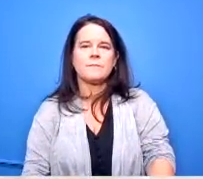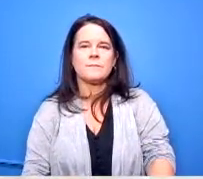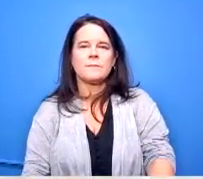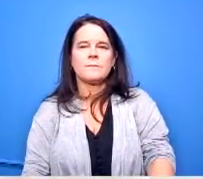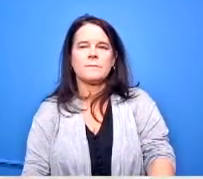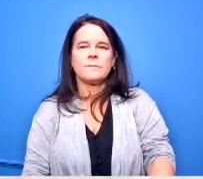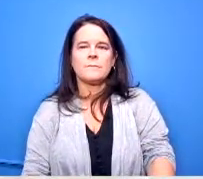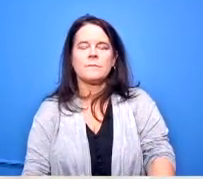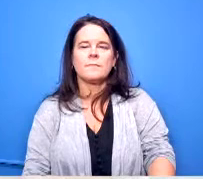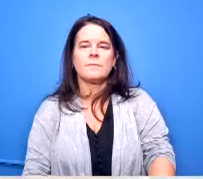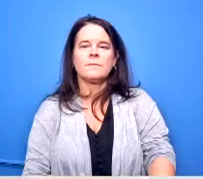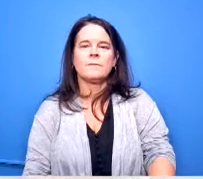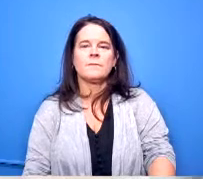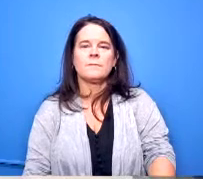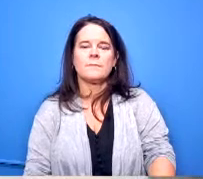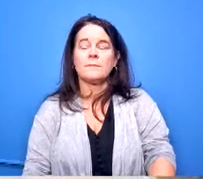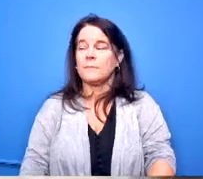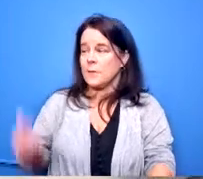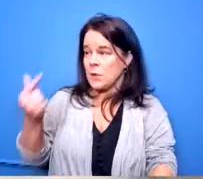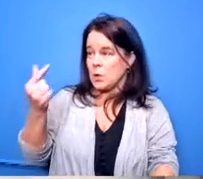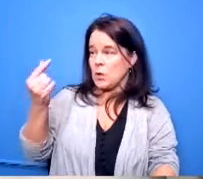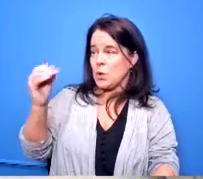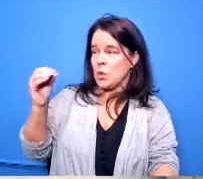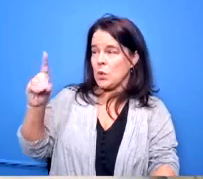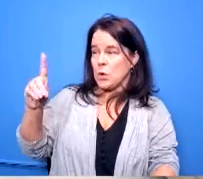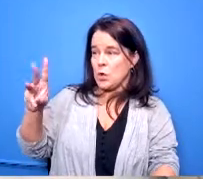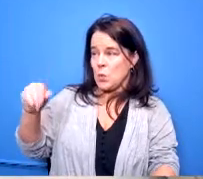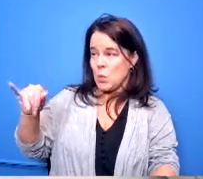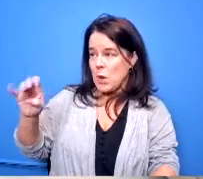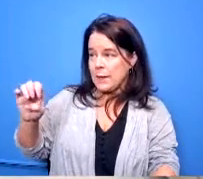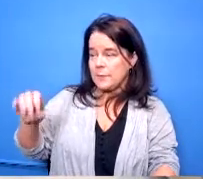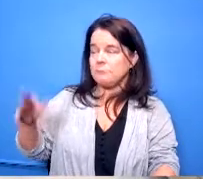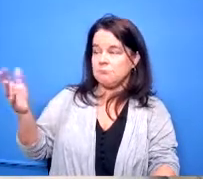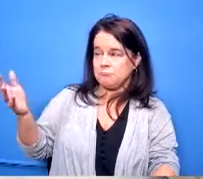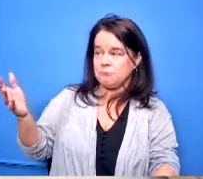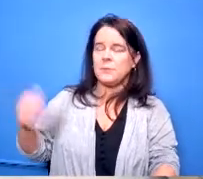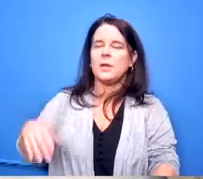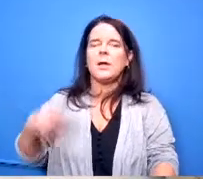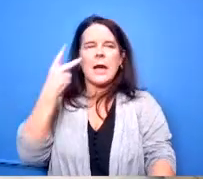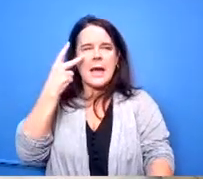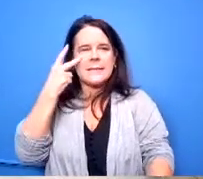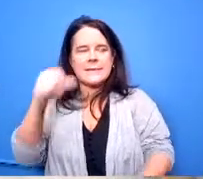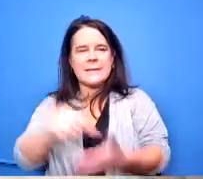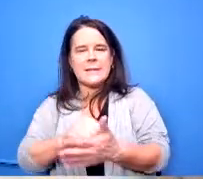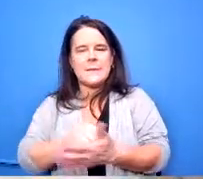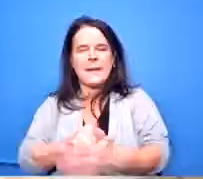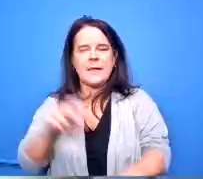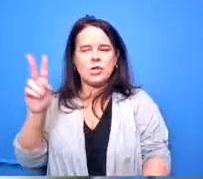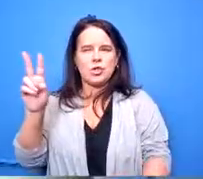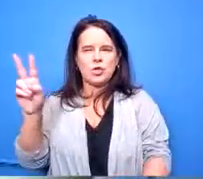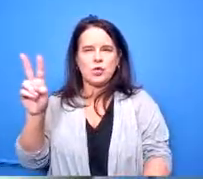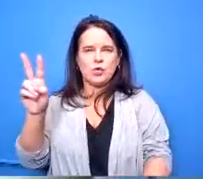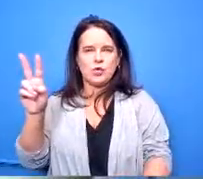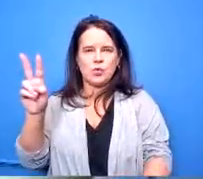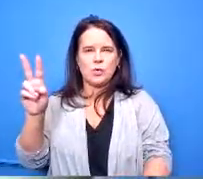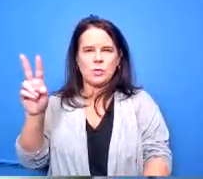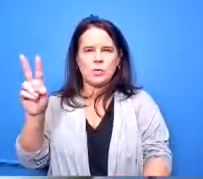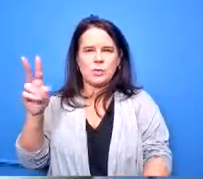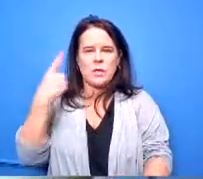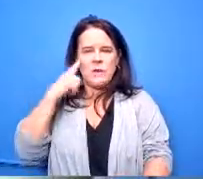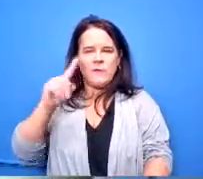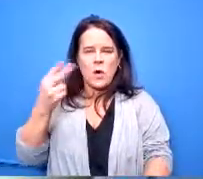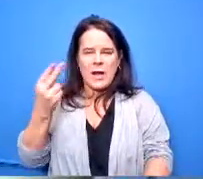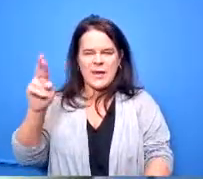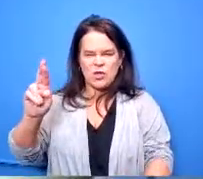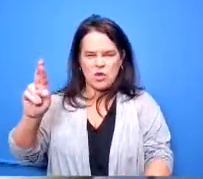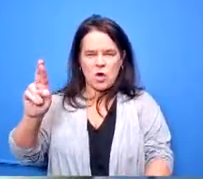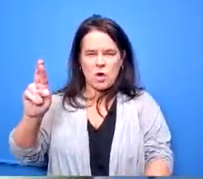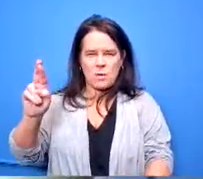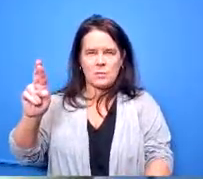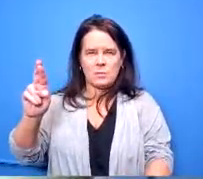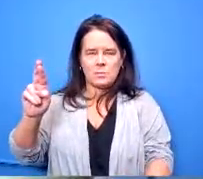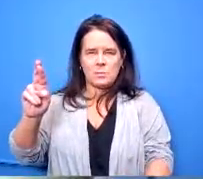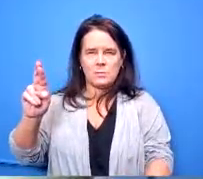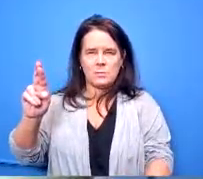yes dr goodwin yes so i see on page two of the human resource paper i see